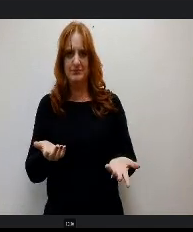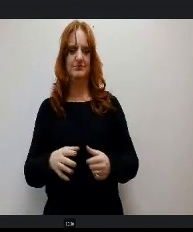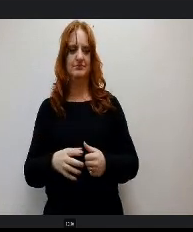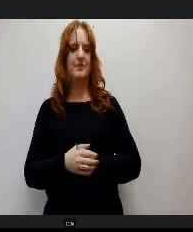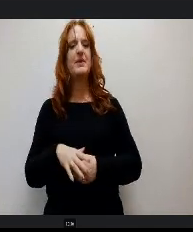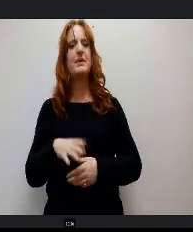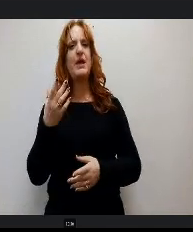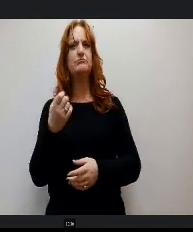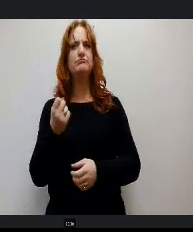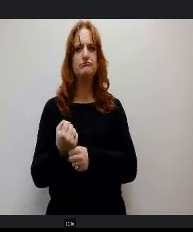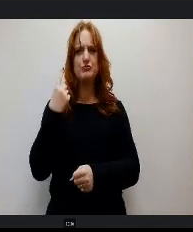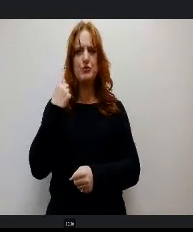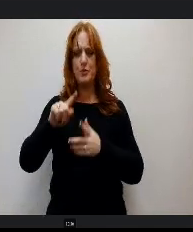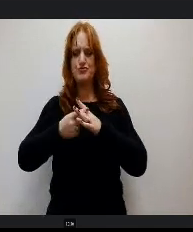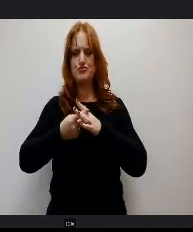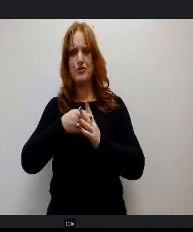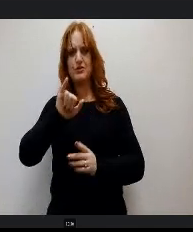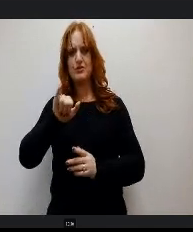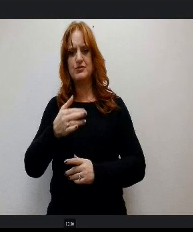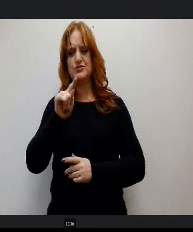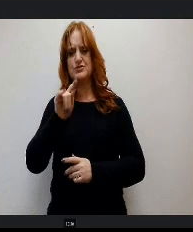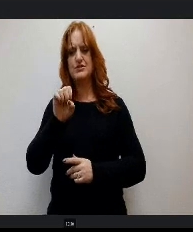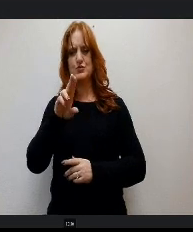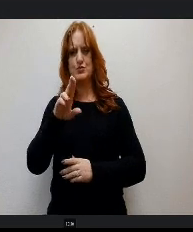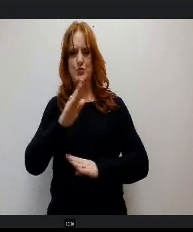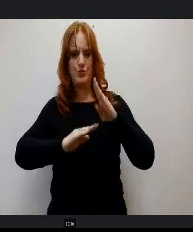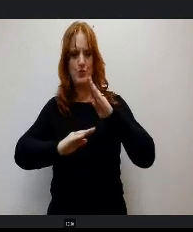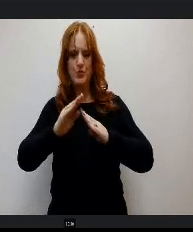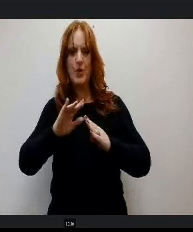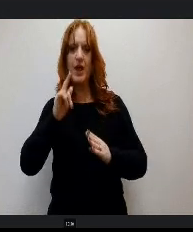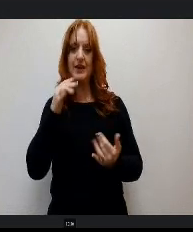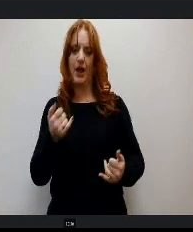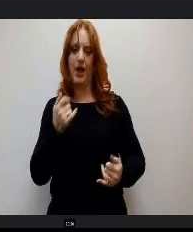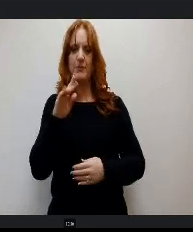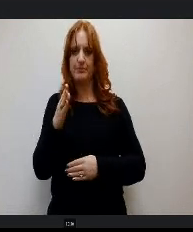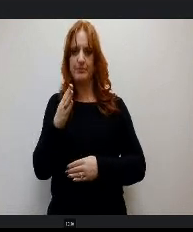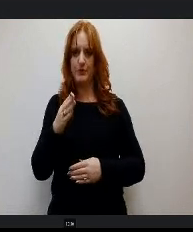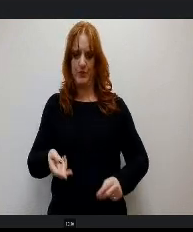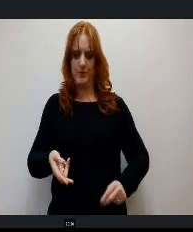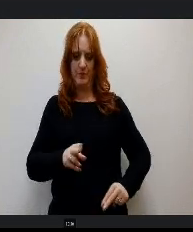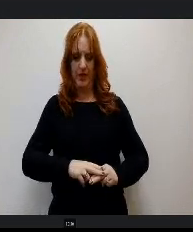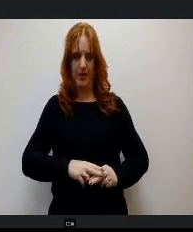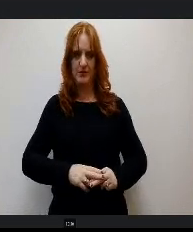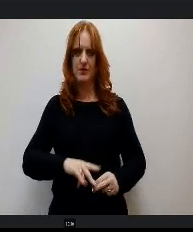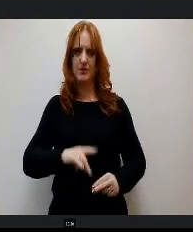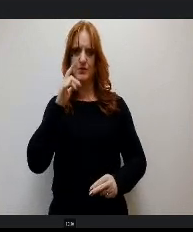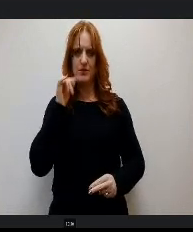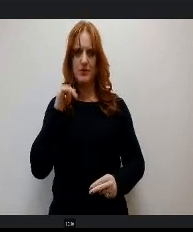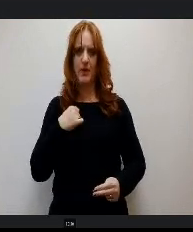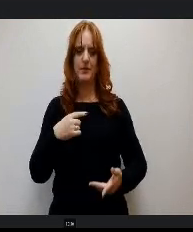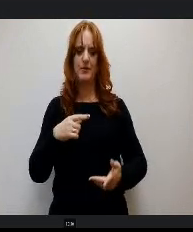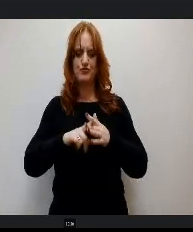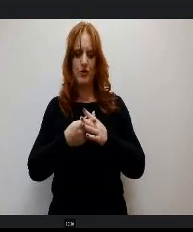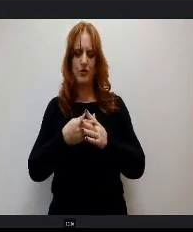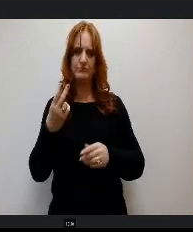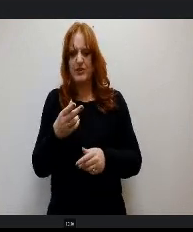o I started jiu jitsu and I'm now a Blue Bell. When first starting, you learn the basic positions, mount, side control, close guard and back Take Now this is